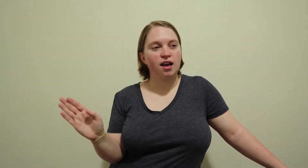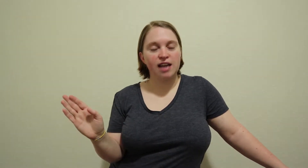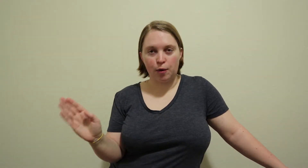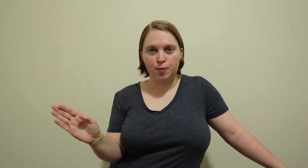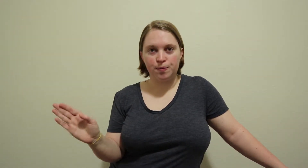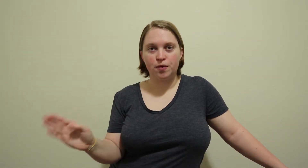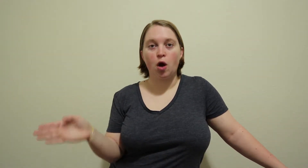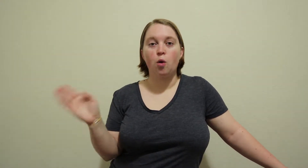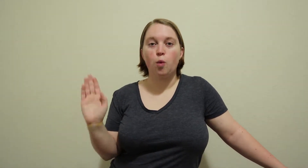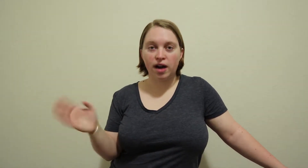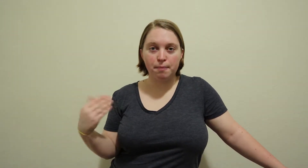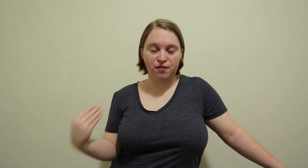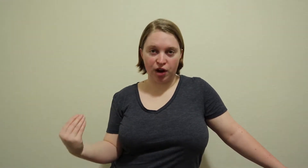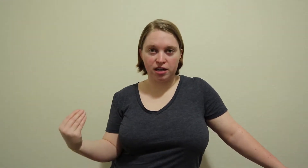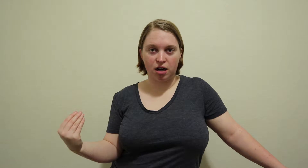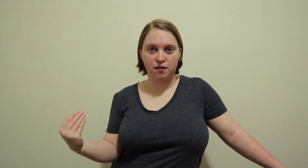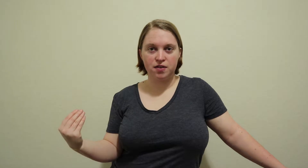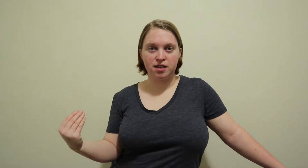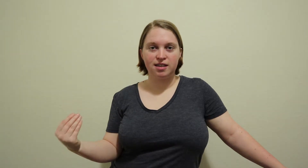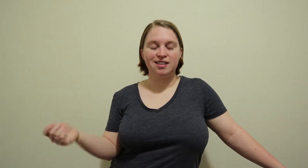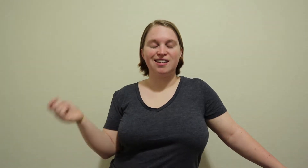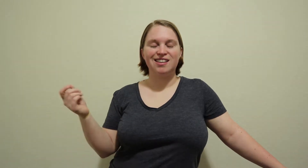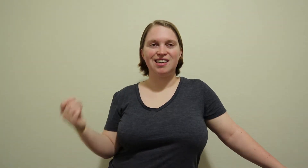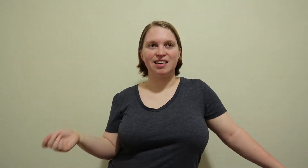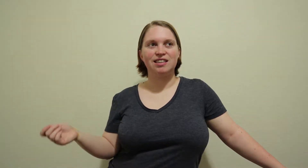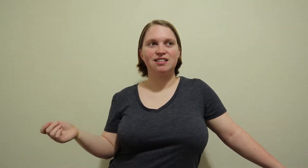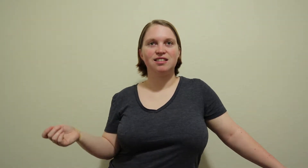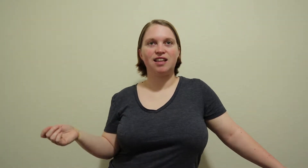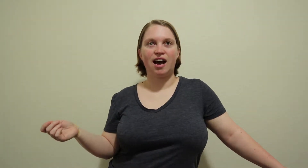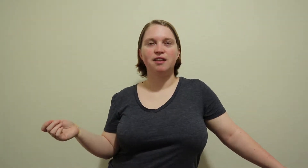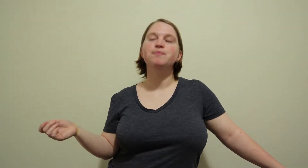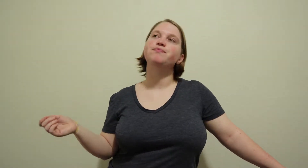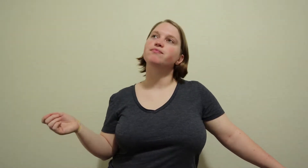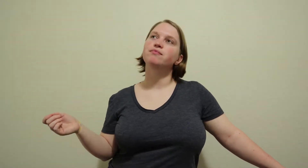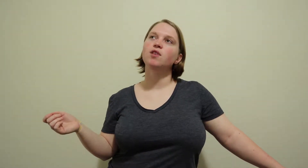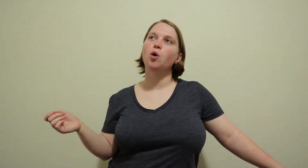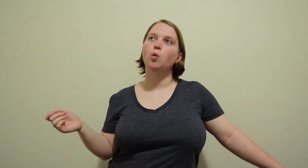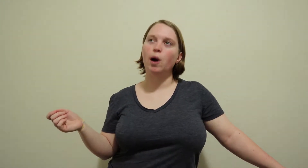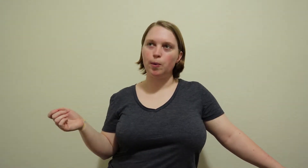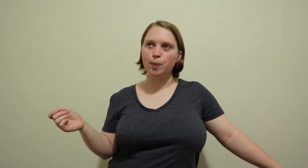Now, what I'm afraid of is that well